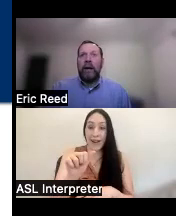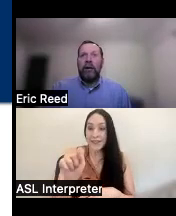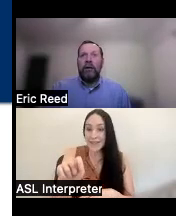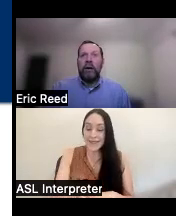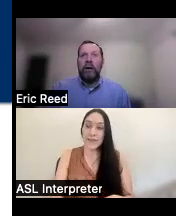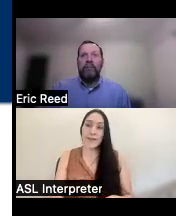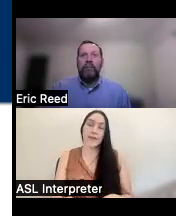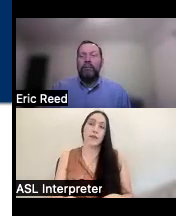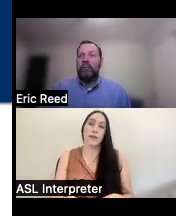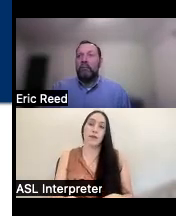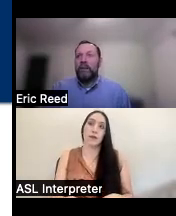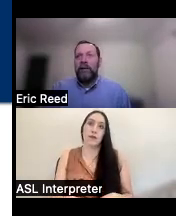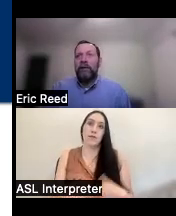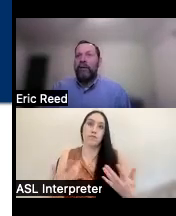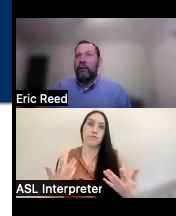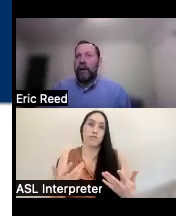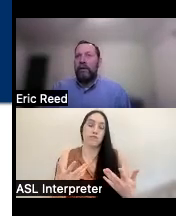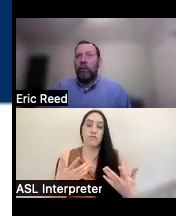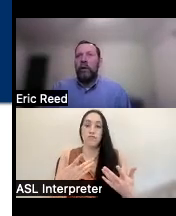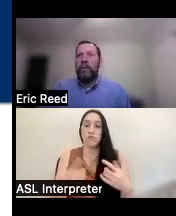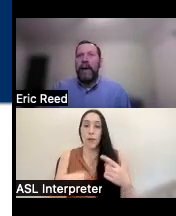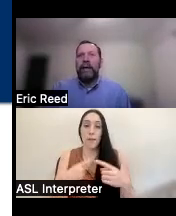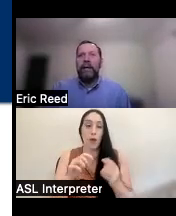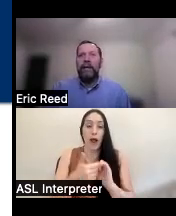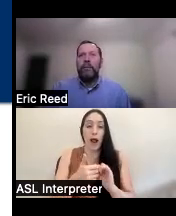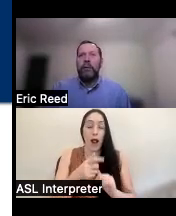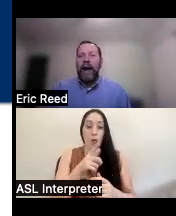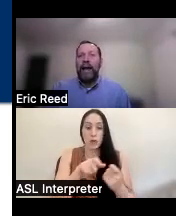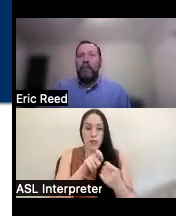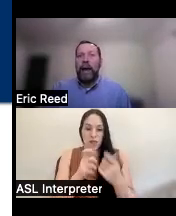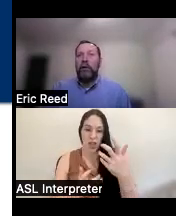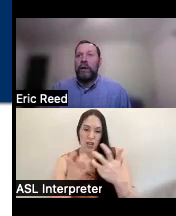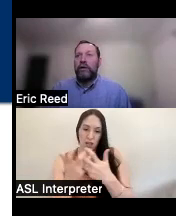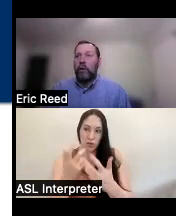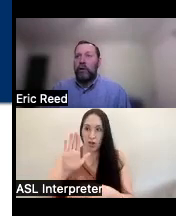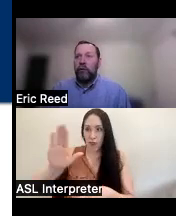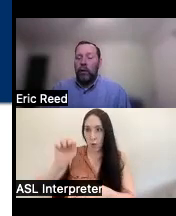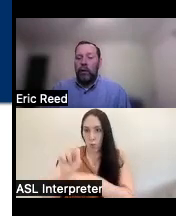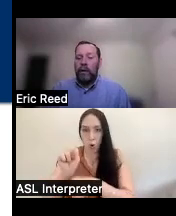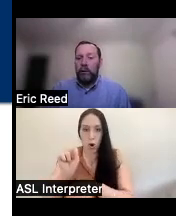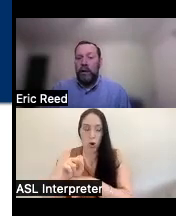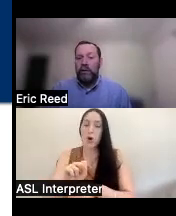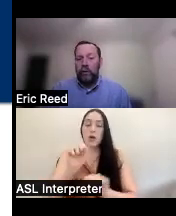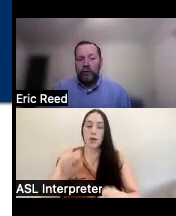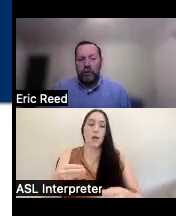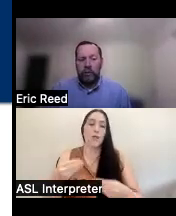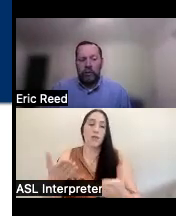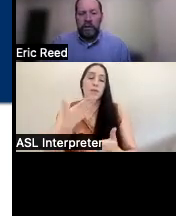their centers at their place of work May provide a better resource for employees or future employees